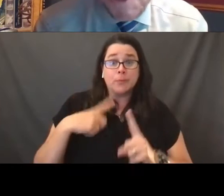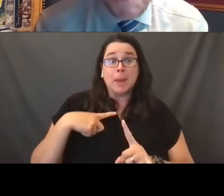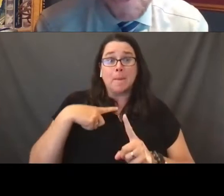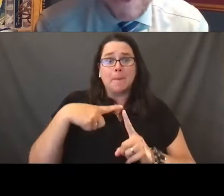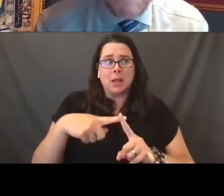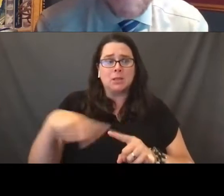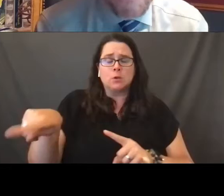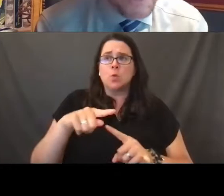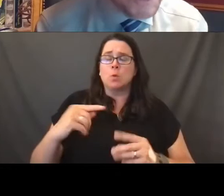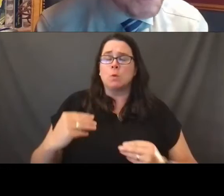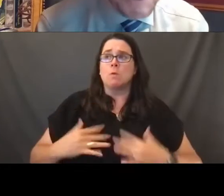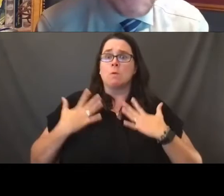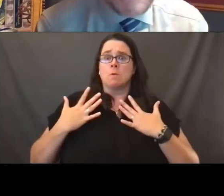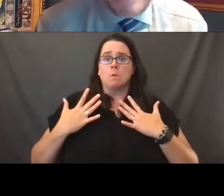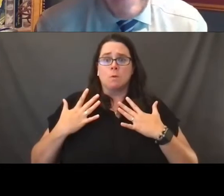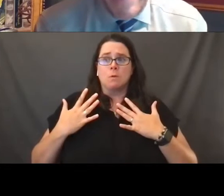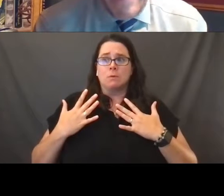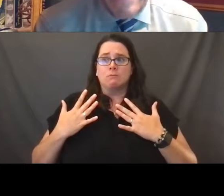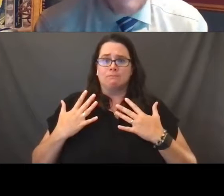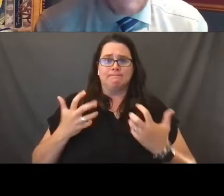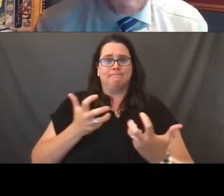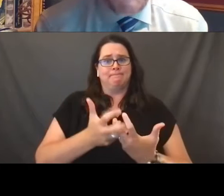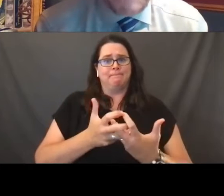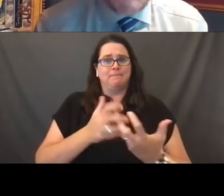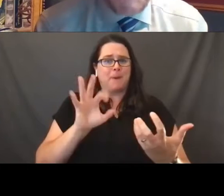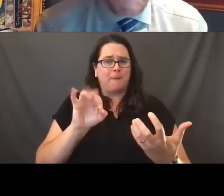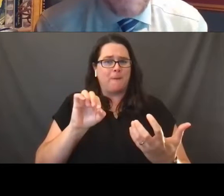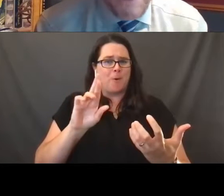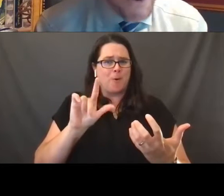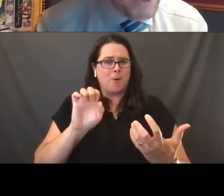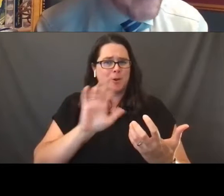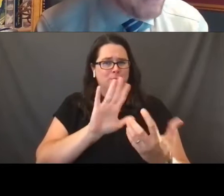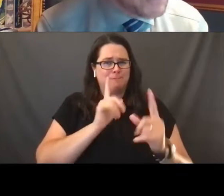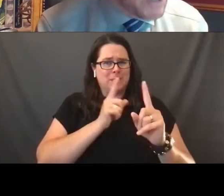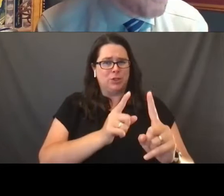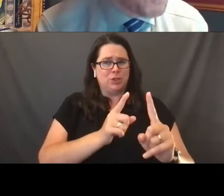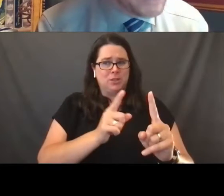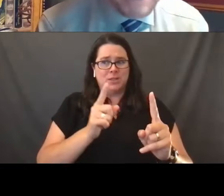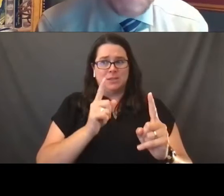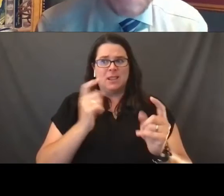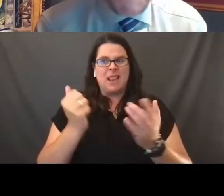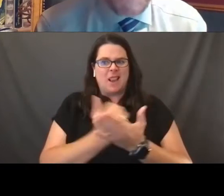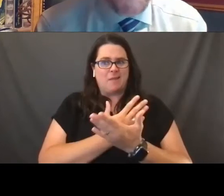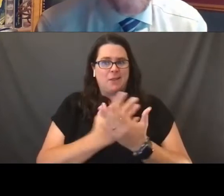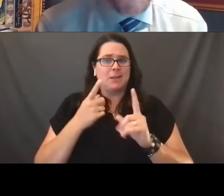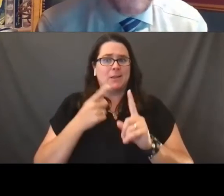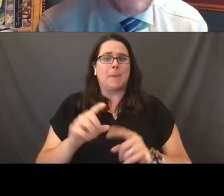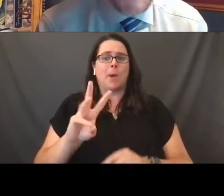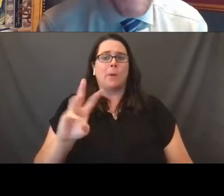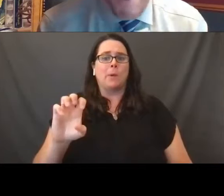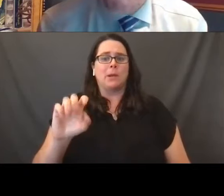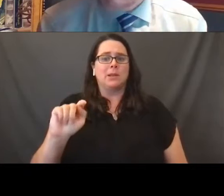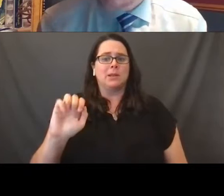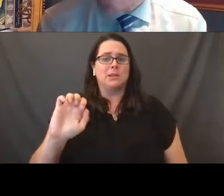consistent with the FORGEs mission and the other things that are all about WiTeach as we go forward here.